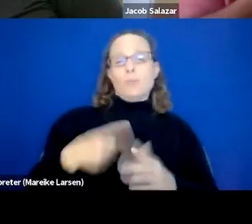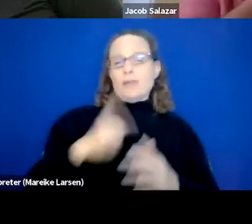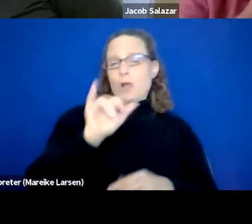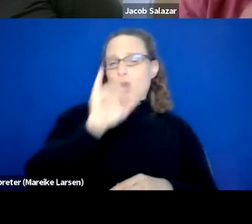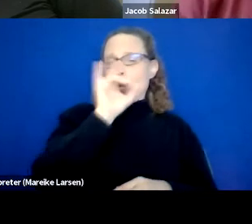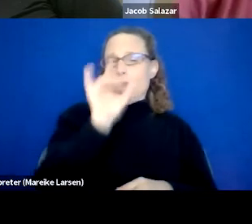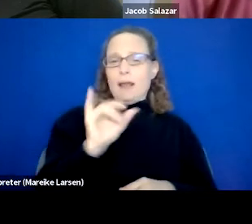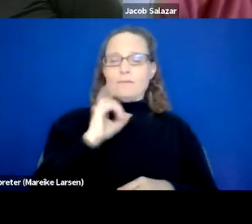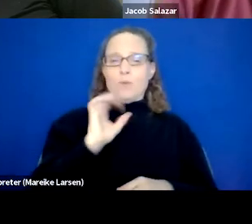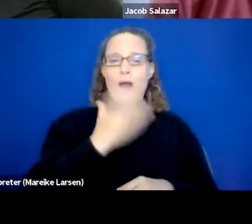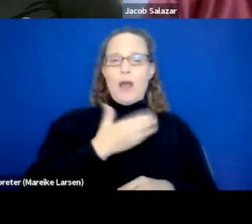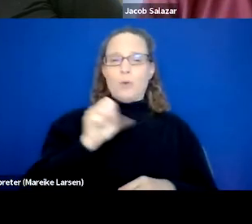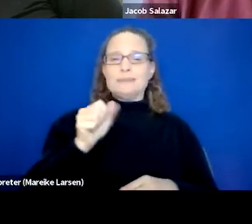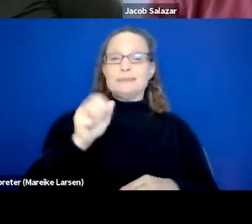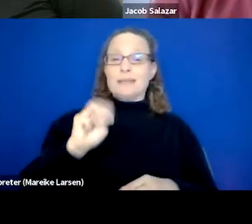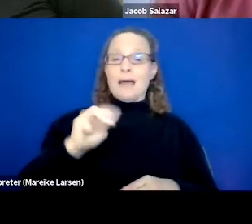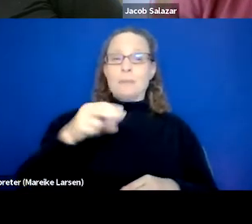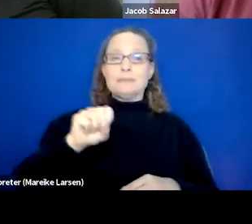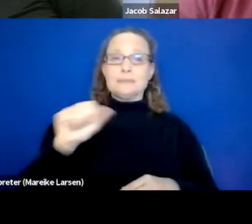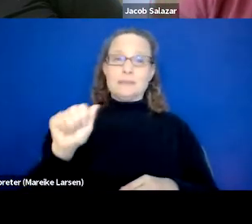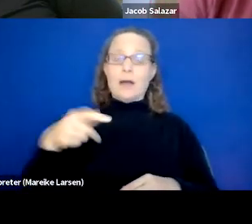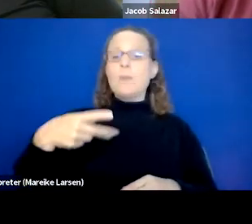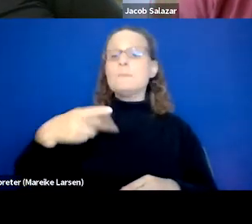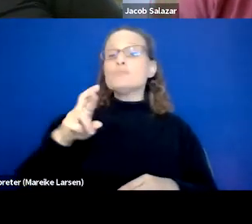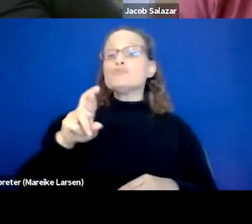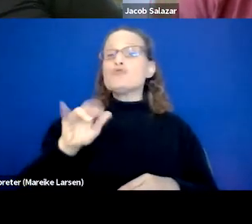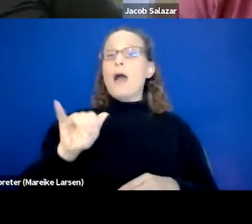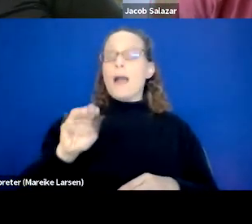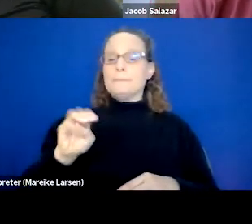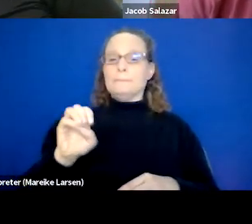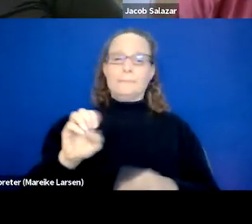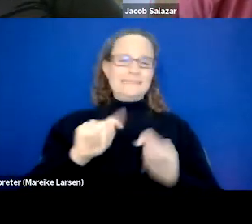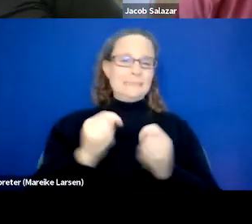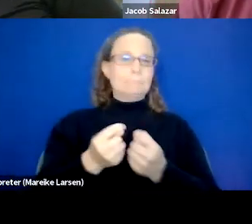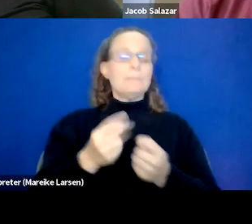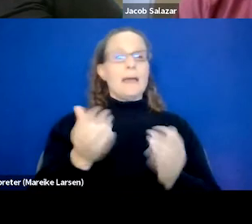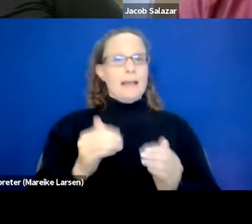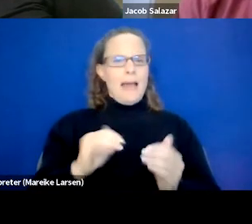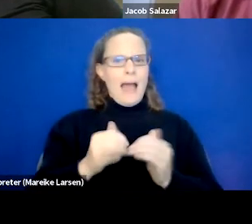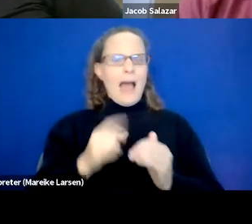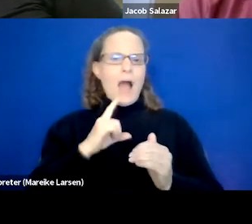for our SAMHSA PRIME team and how we practice service and equity in action,